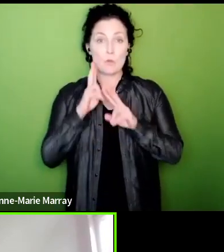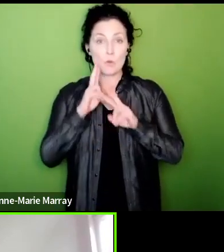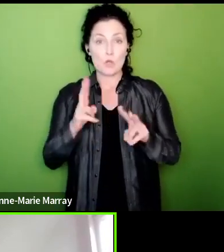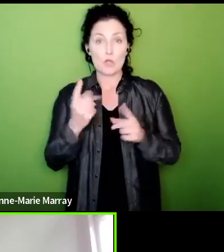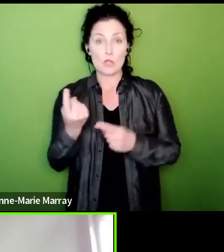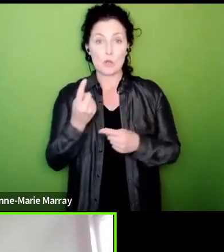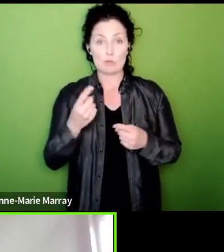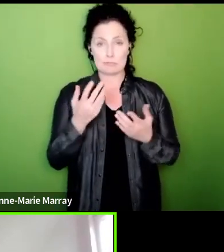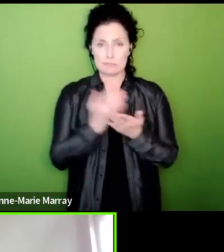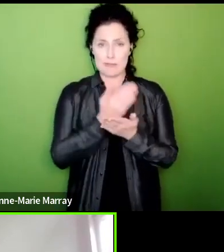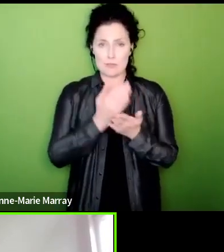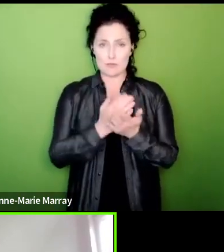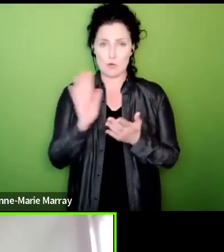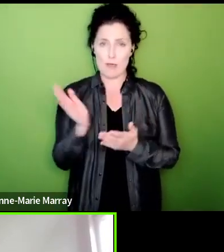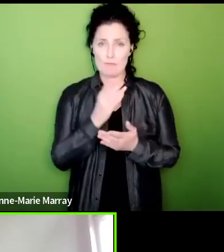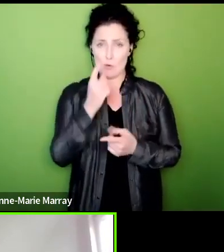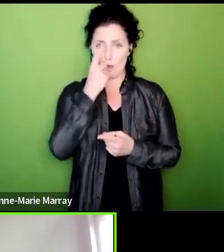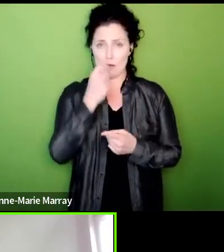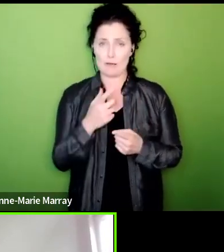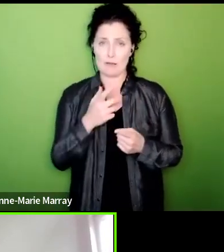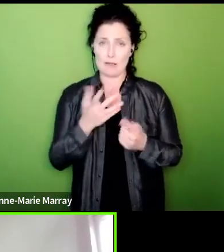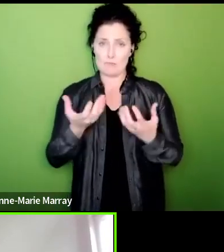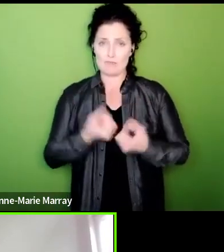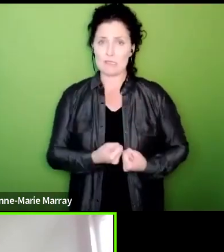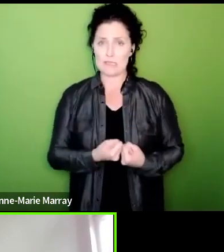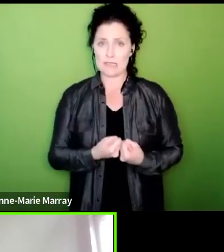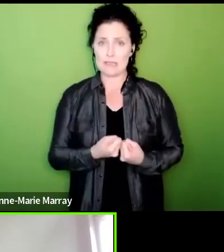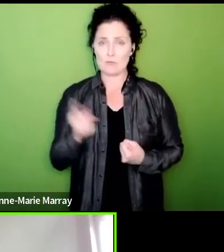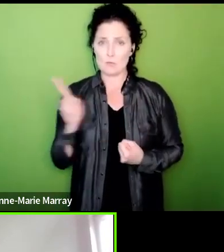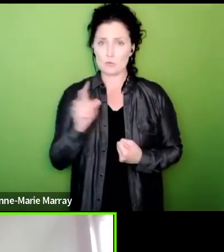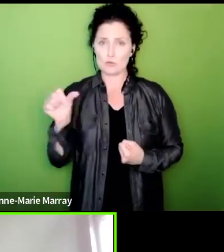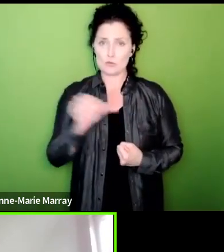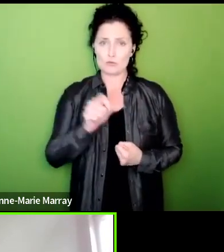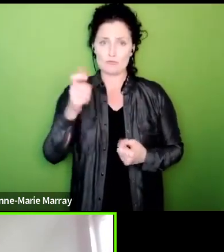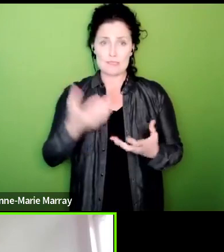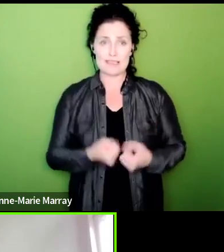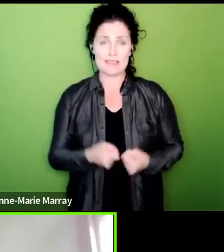sit up and realise this is the biggest vote for action in the history of our union, the biggest